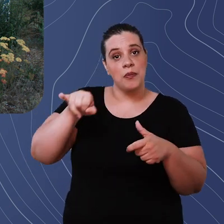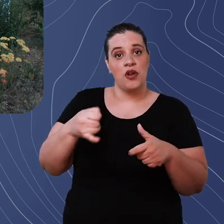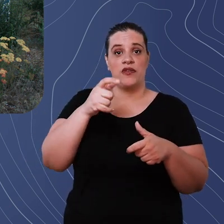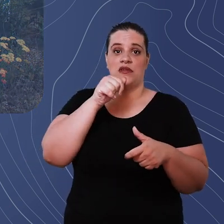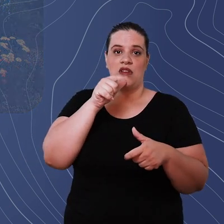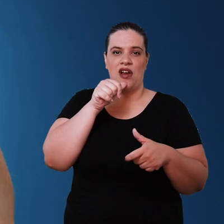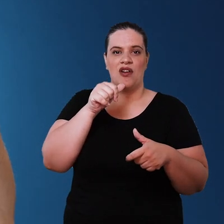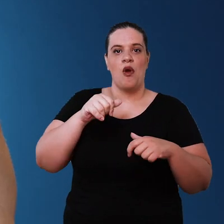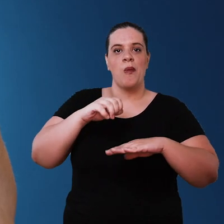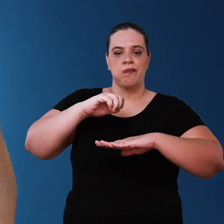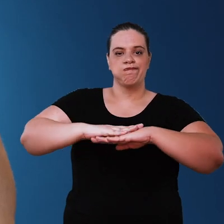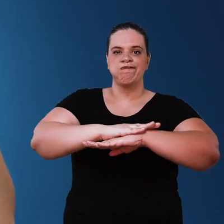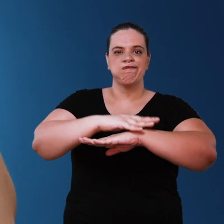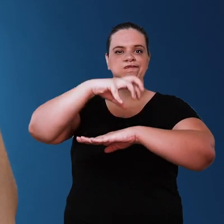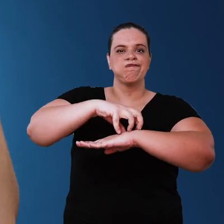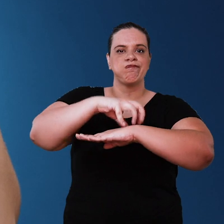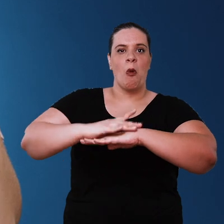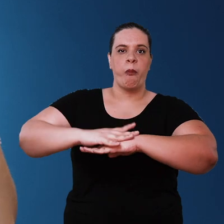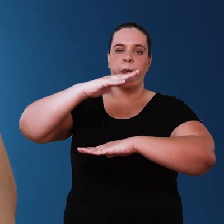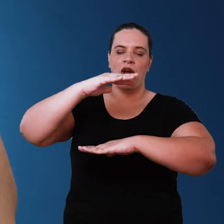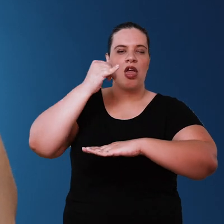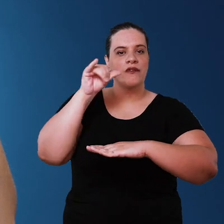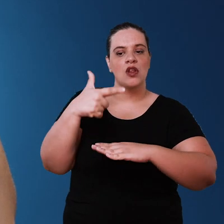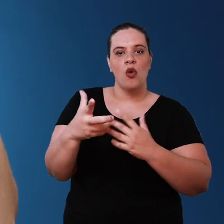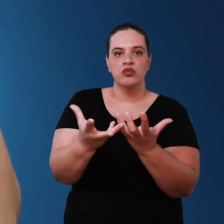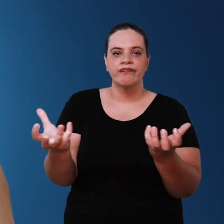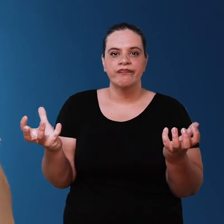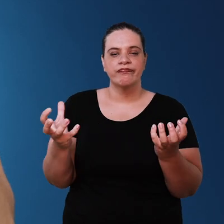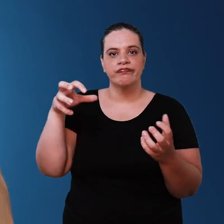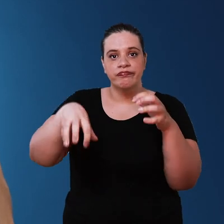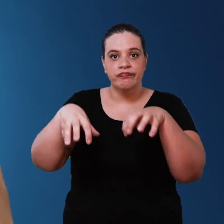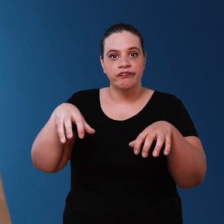can be absorbed as a principle that has all the water possible inside your